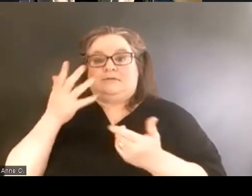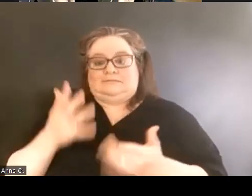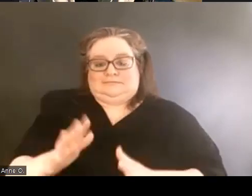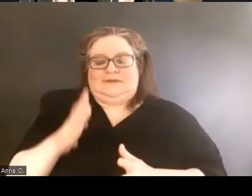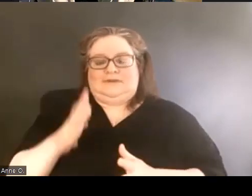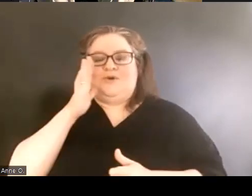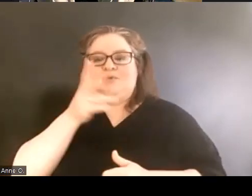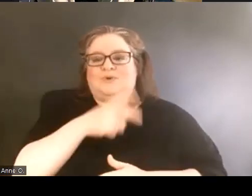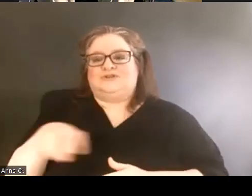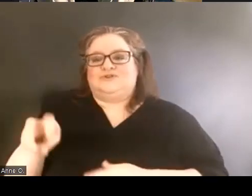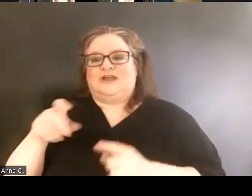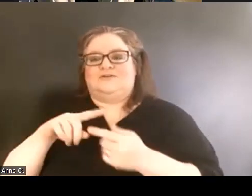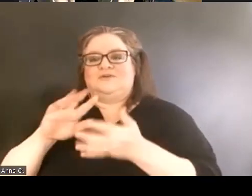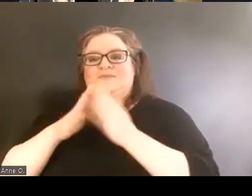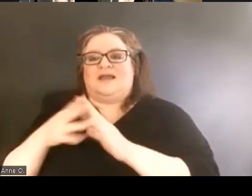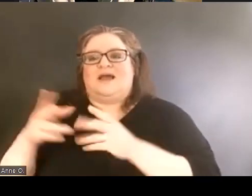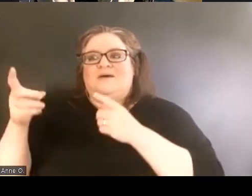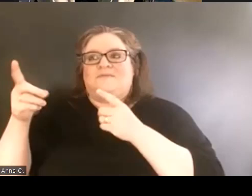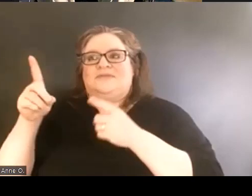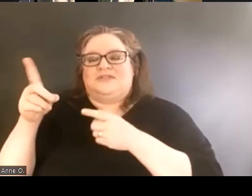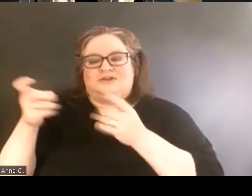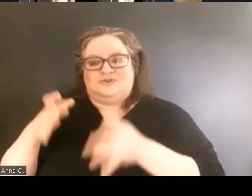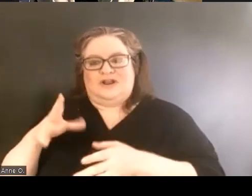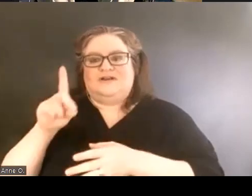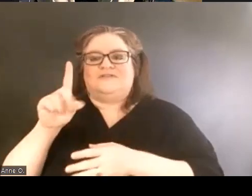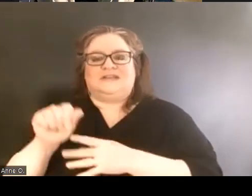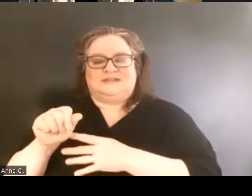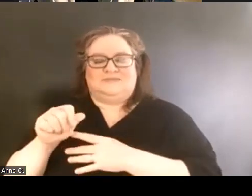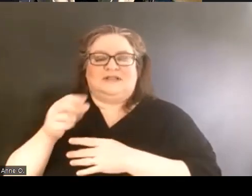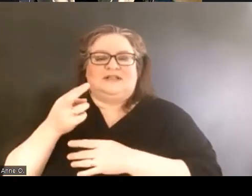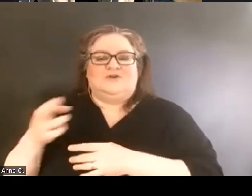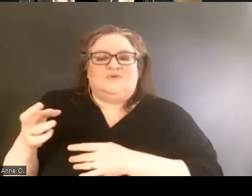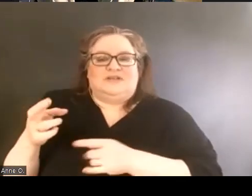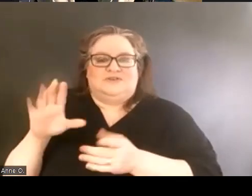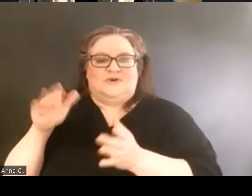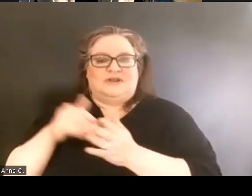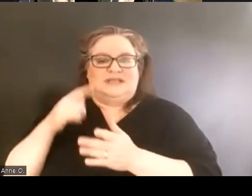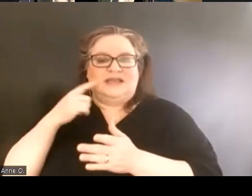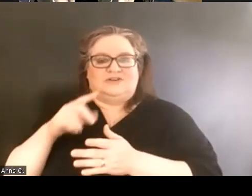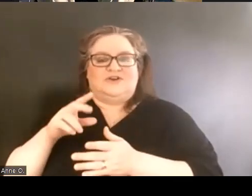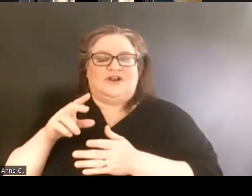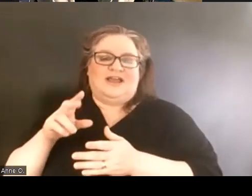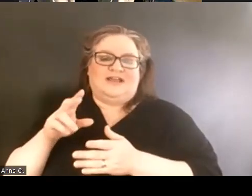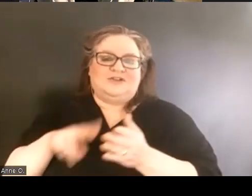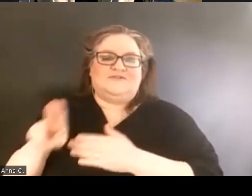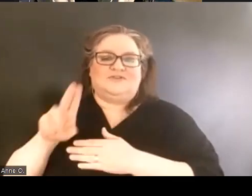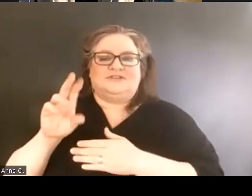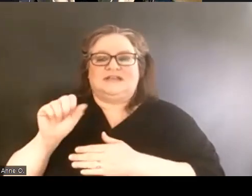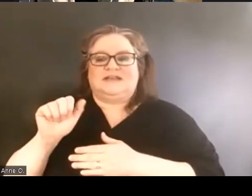the Director of the Disability Resource Center at UC Santa Cruz, where I hope to help that that campus